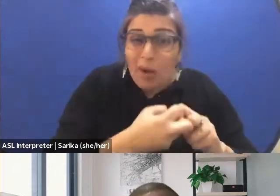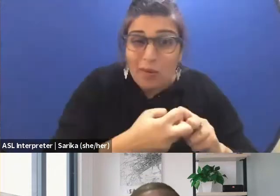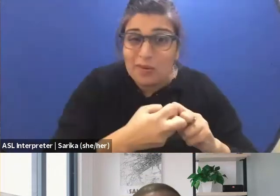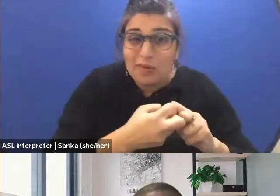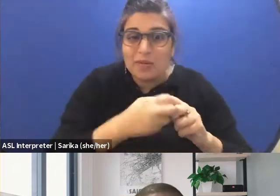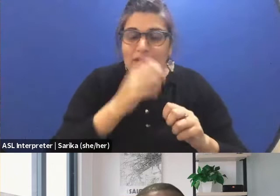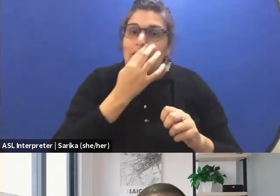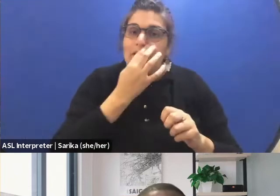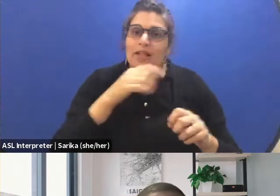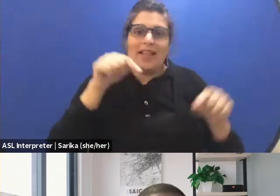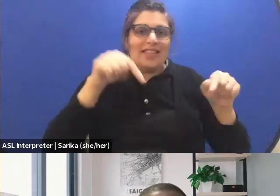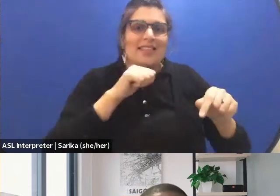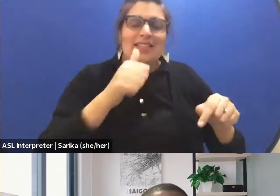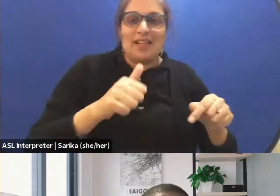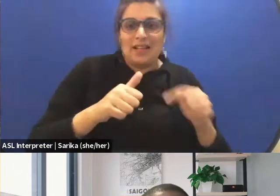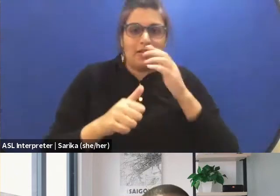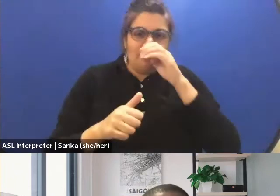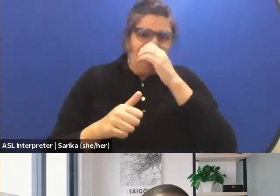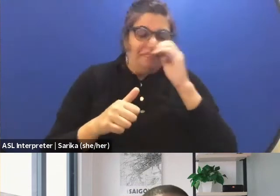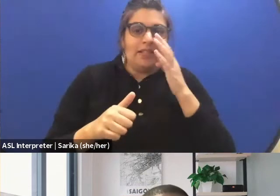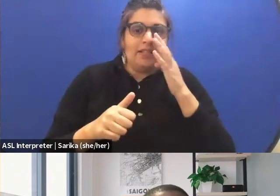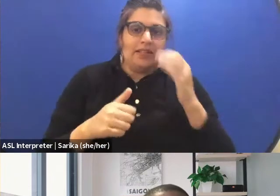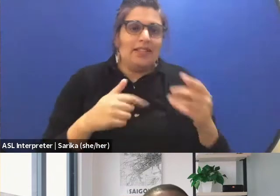This is the priest or the teacher.